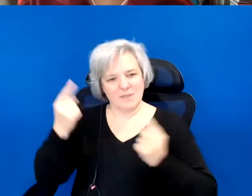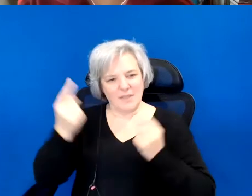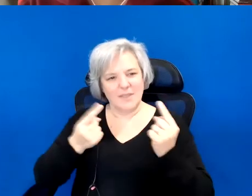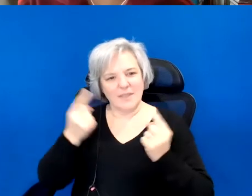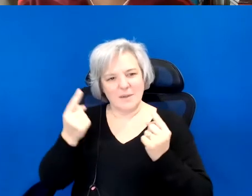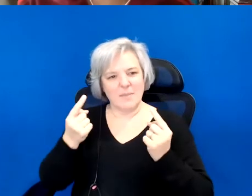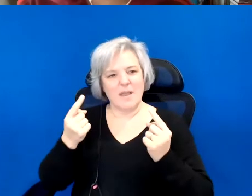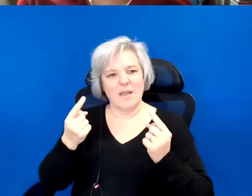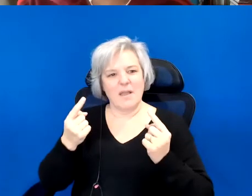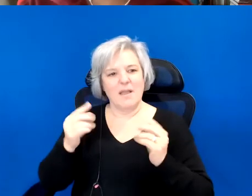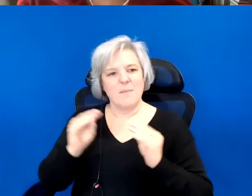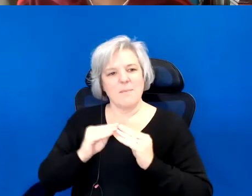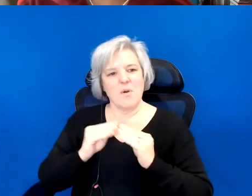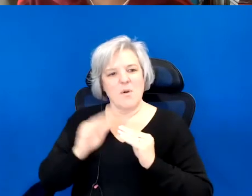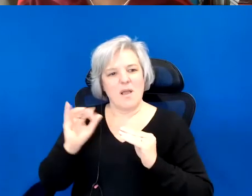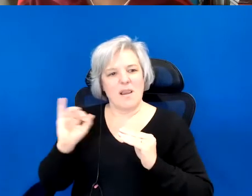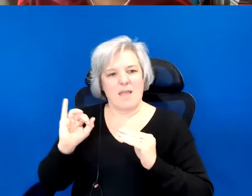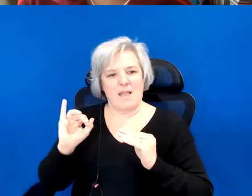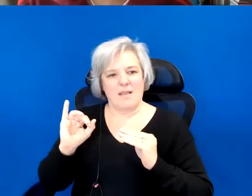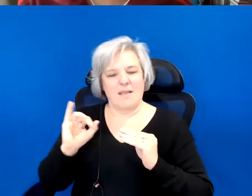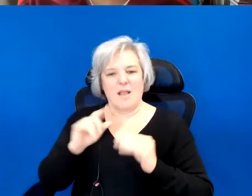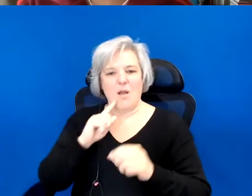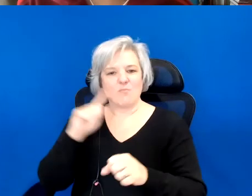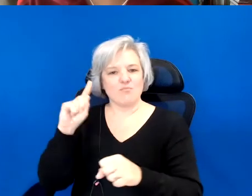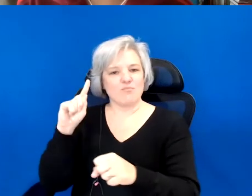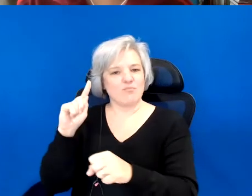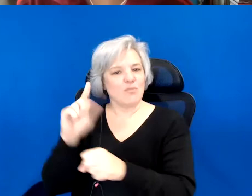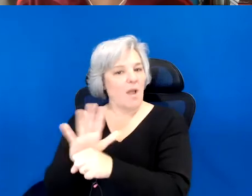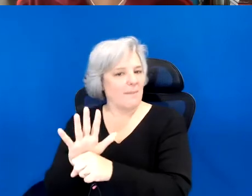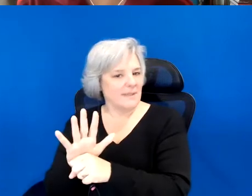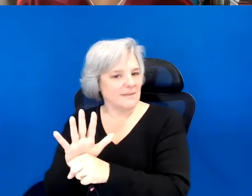more of a promise. And I realized sort of like a prudential a